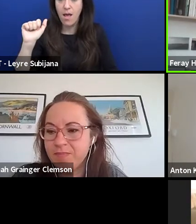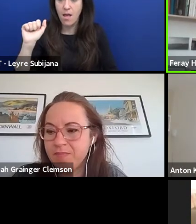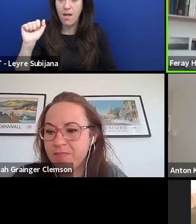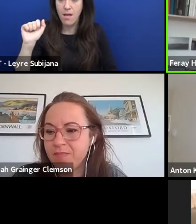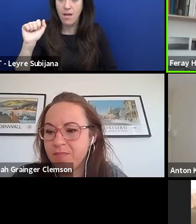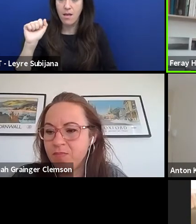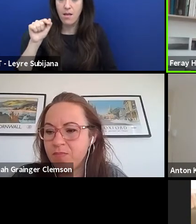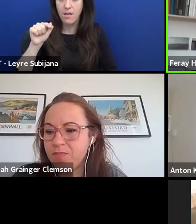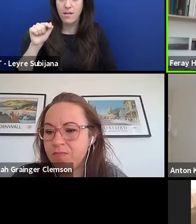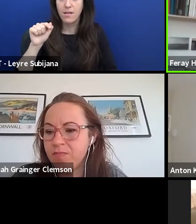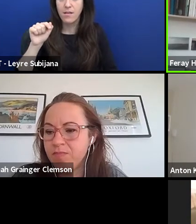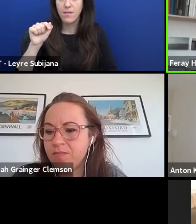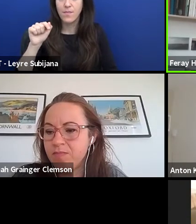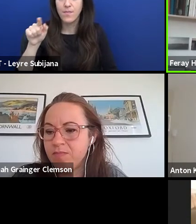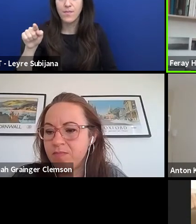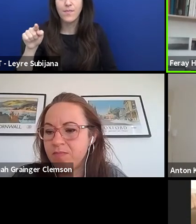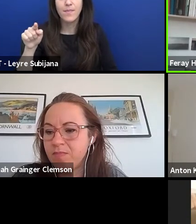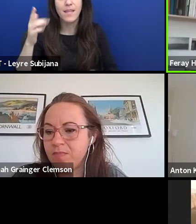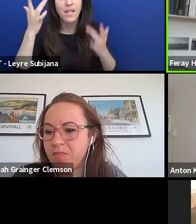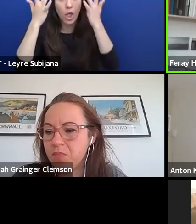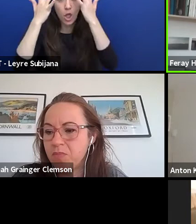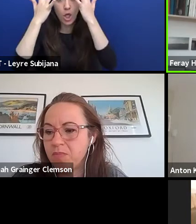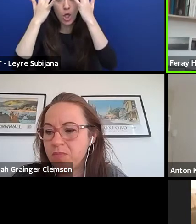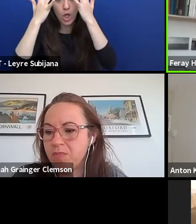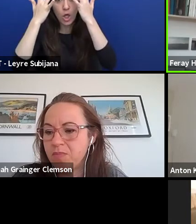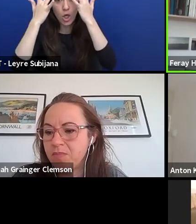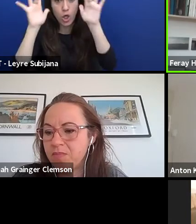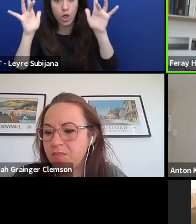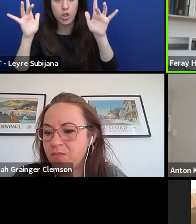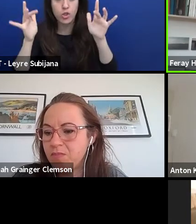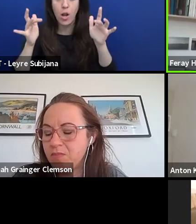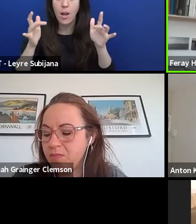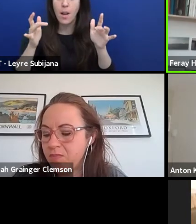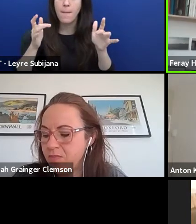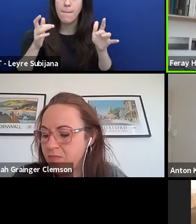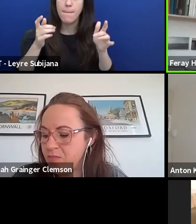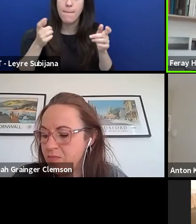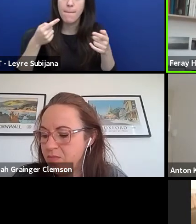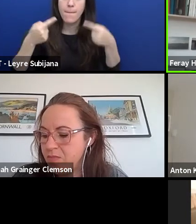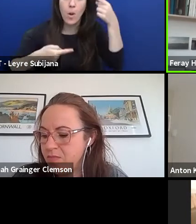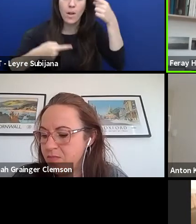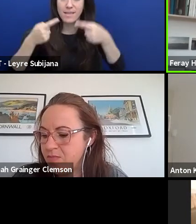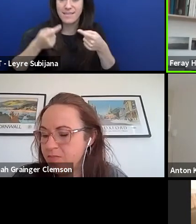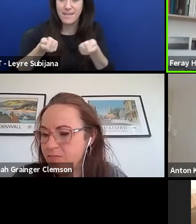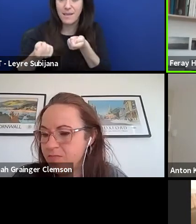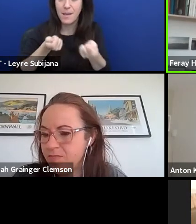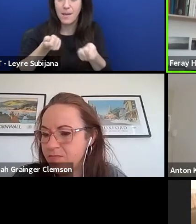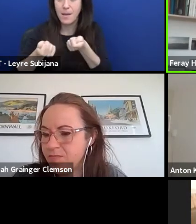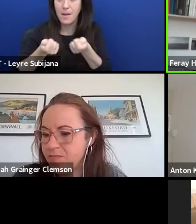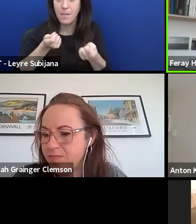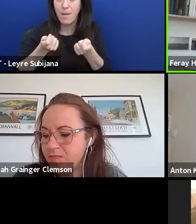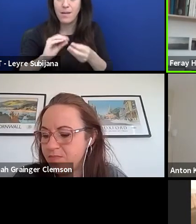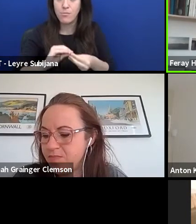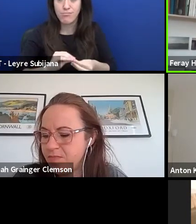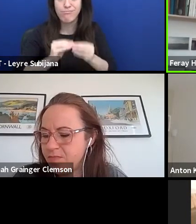Cristina is a Cultural Project Manager and Creative Producer for Performing Arts